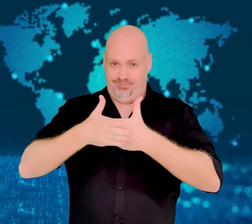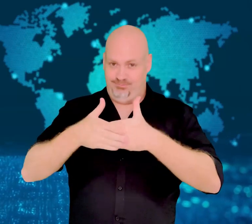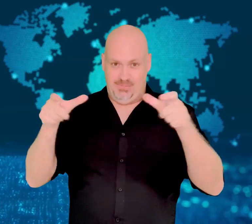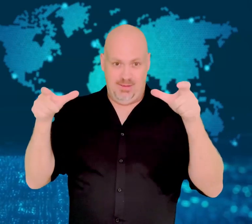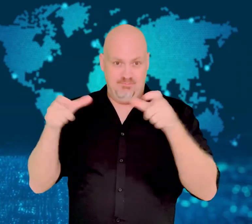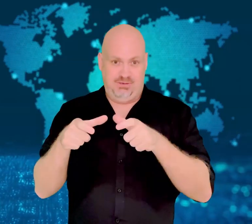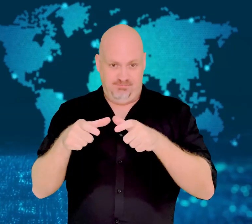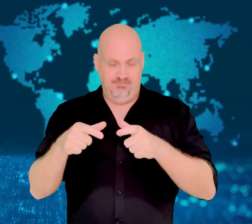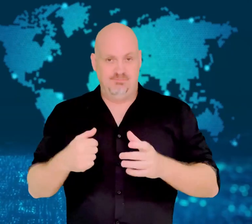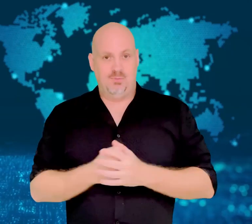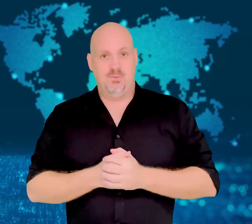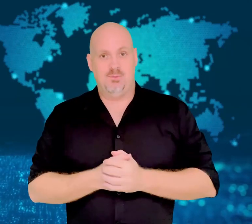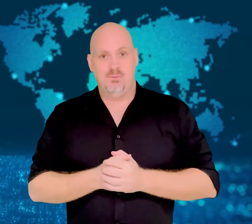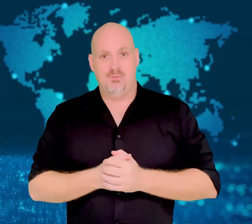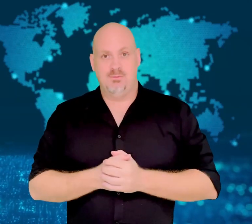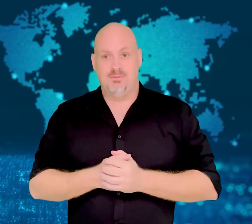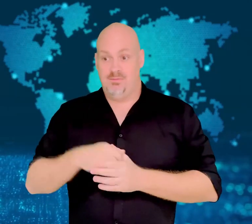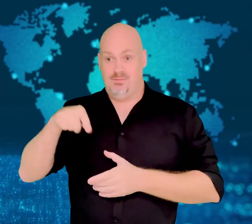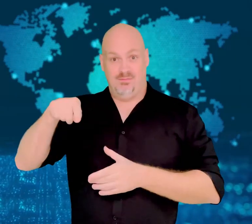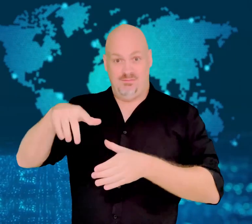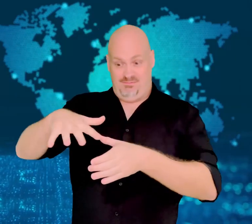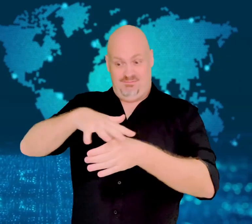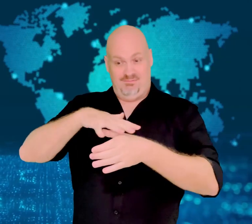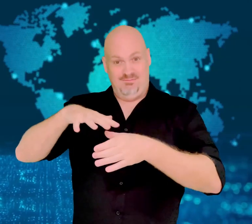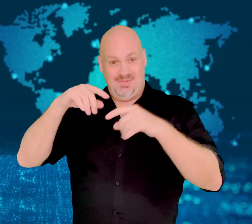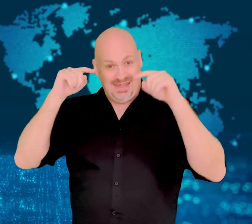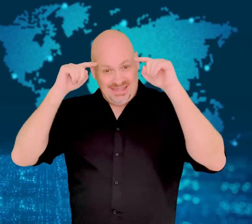including Shanghai's Disney resort.